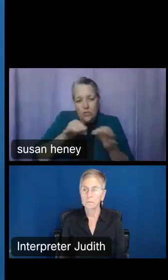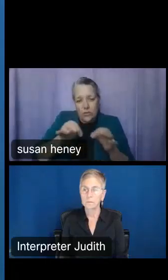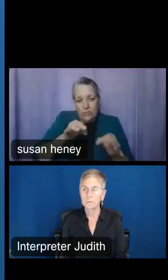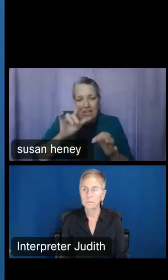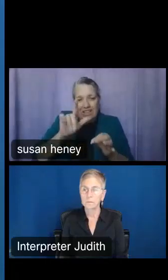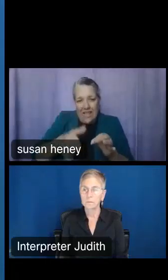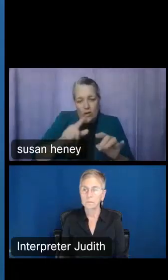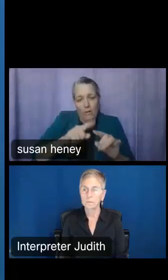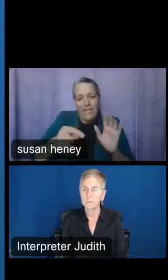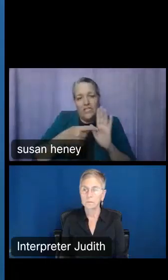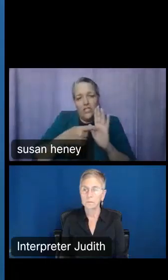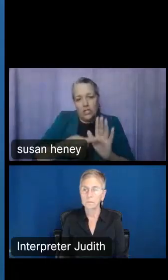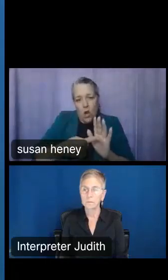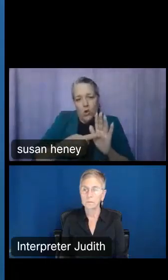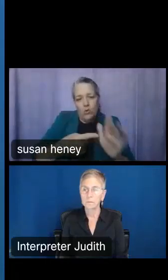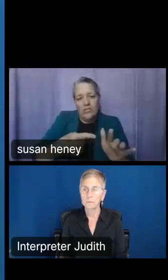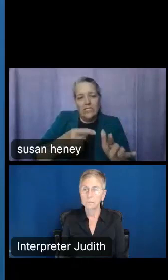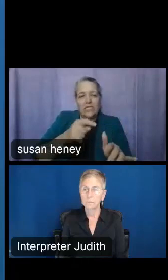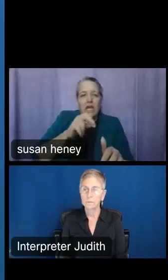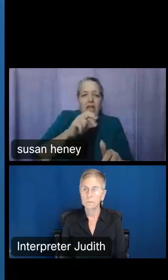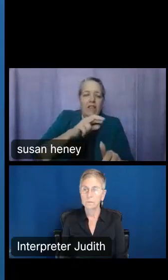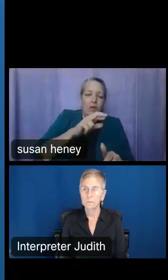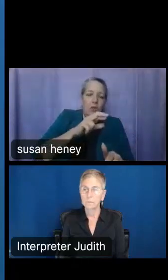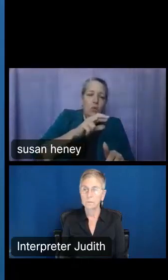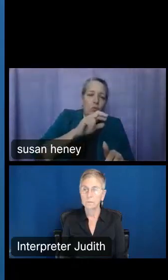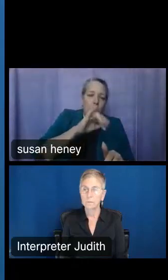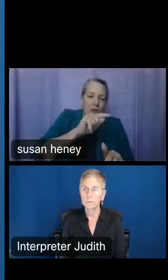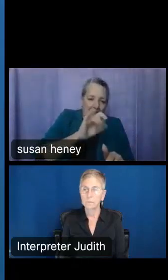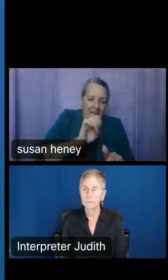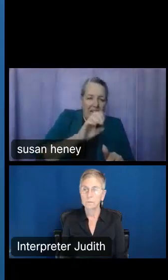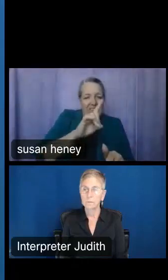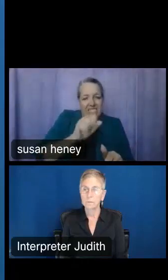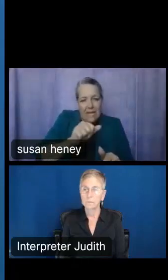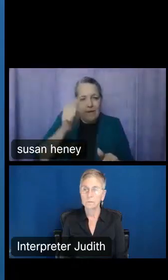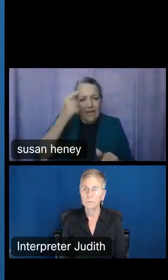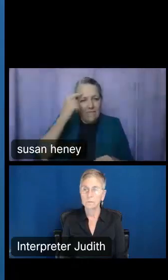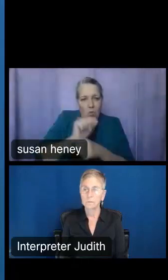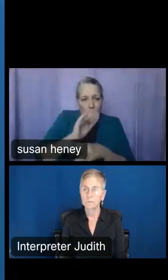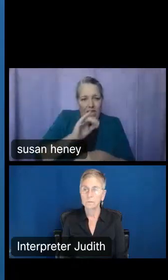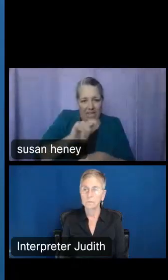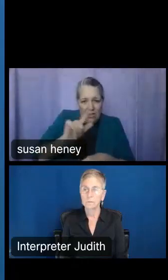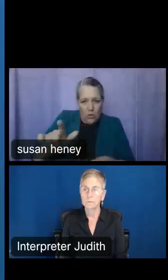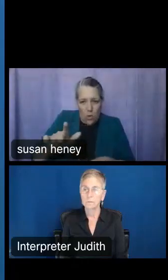race of disabled state government employees in Illinois. Now before I go on, because MDAT